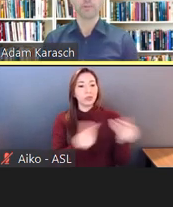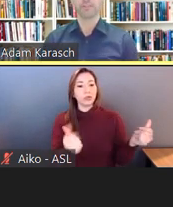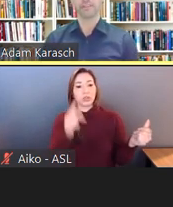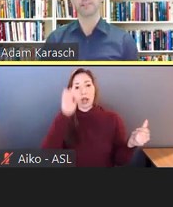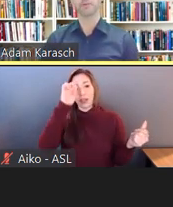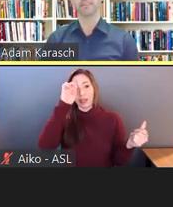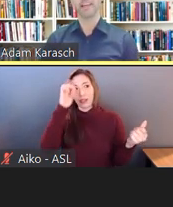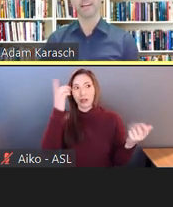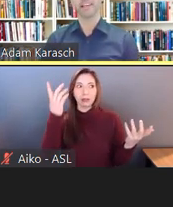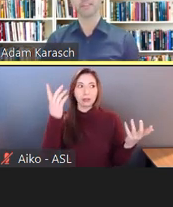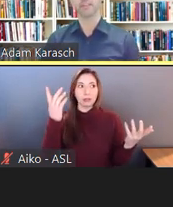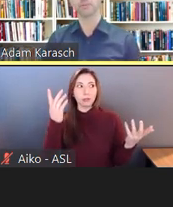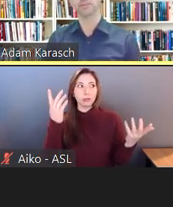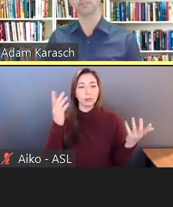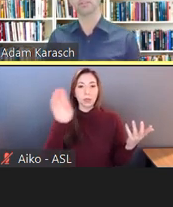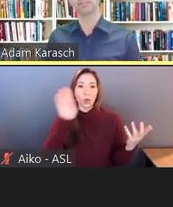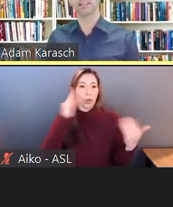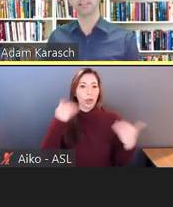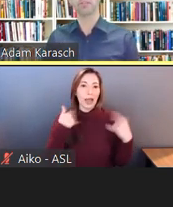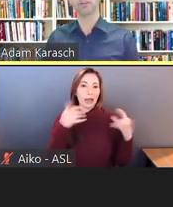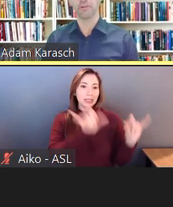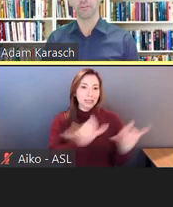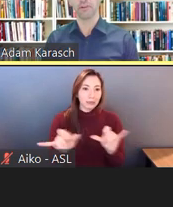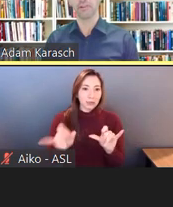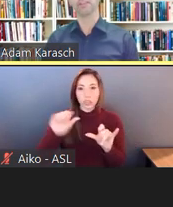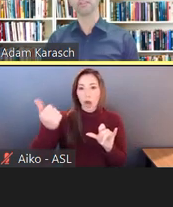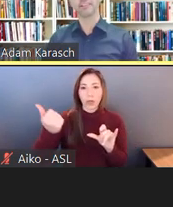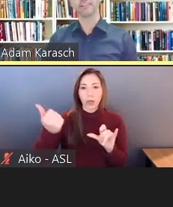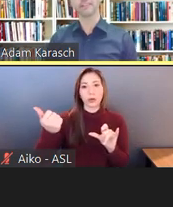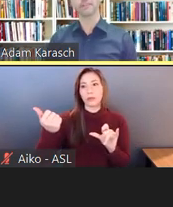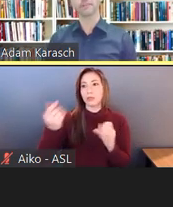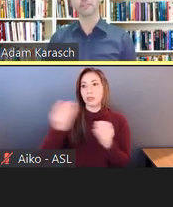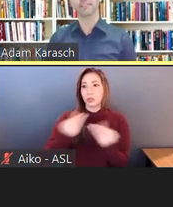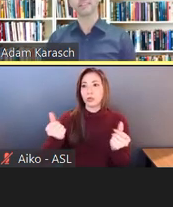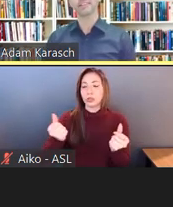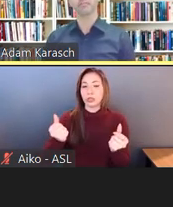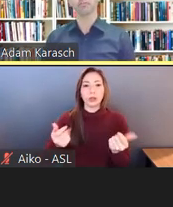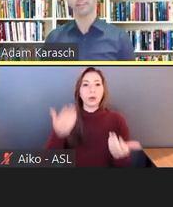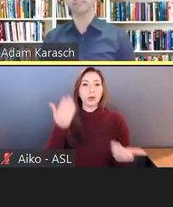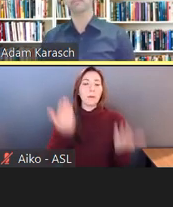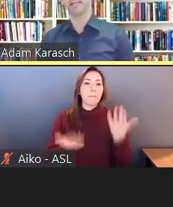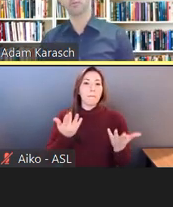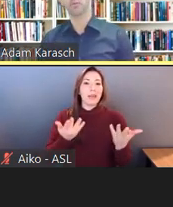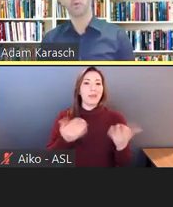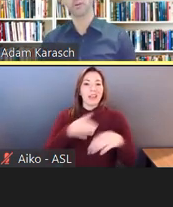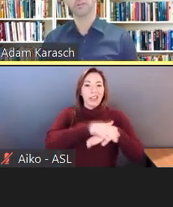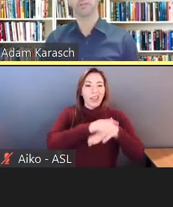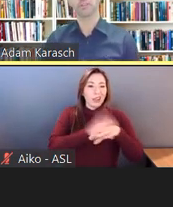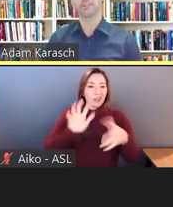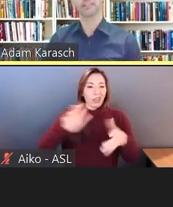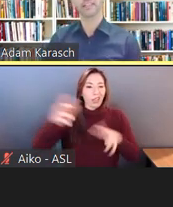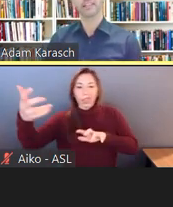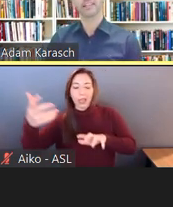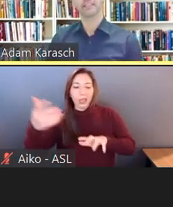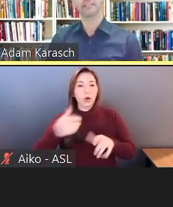see with AI solutions is gibberish every other sentence, or every 10 words or so,